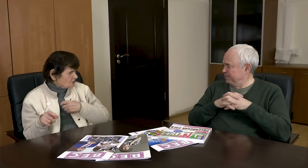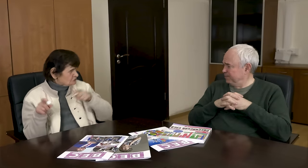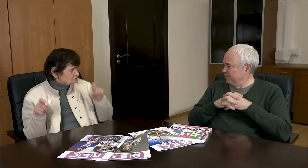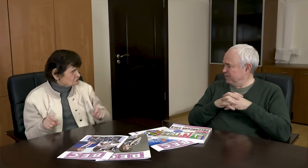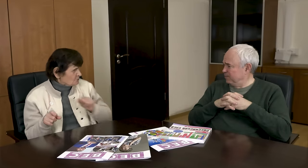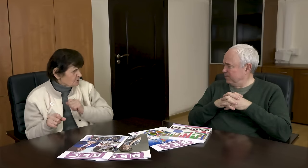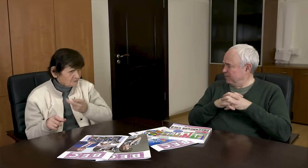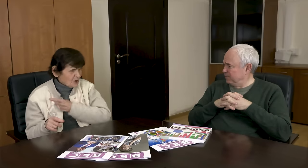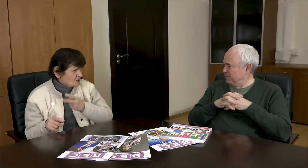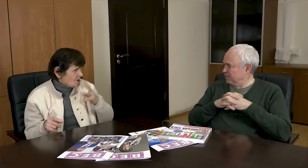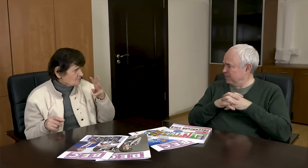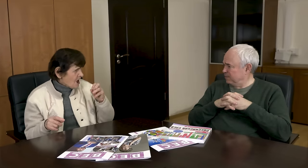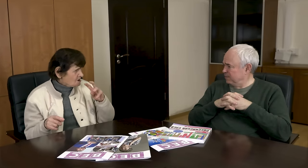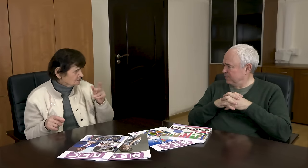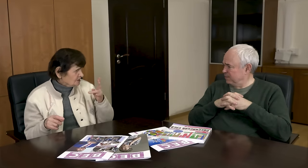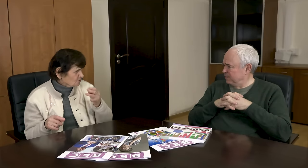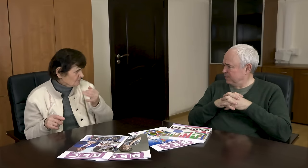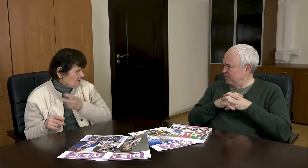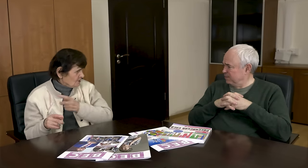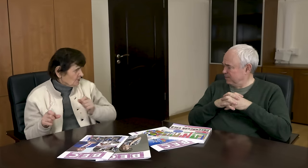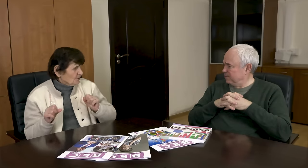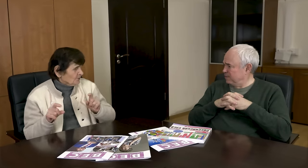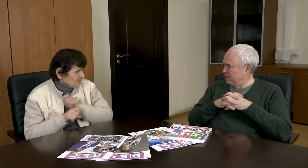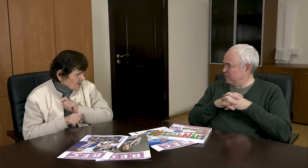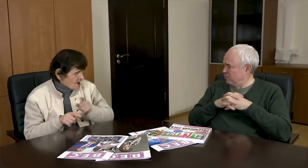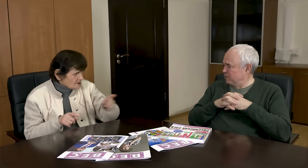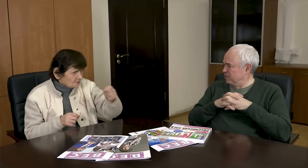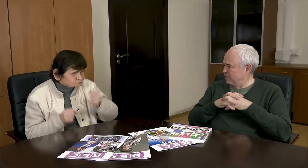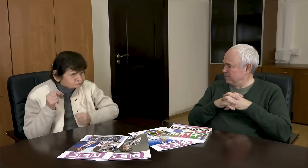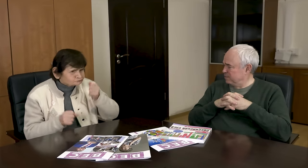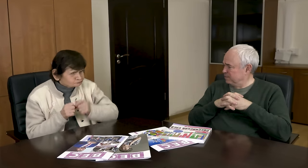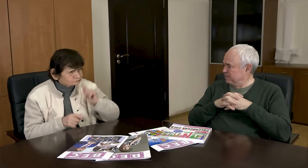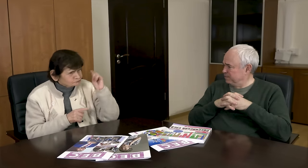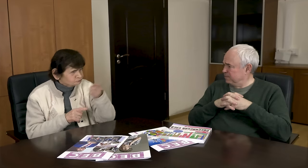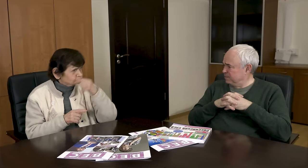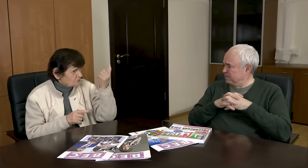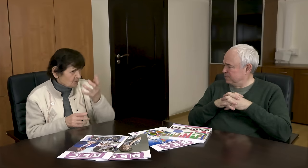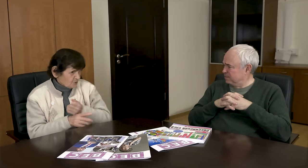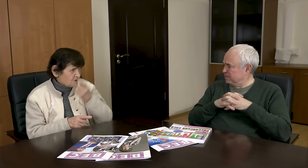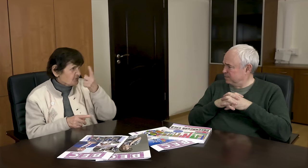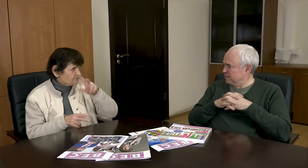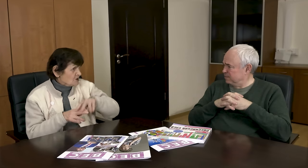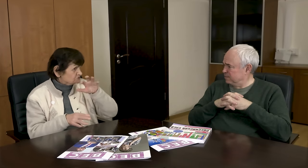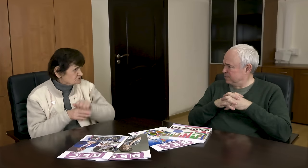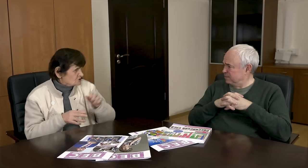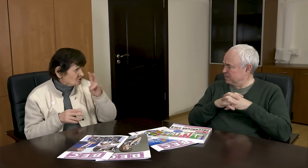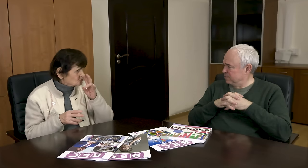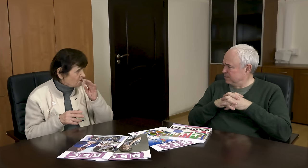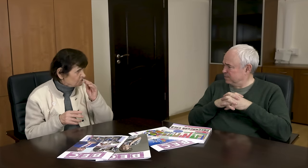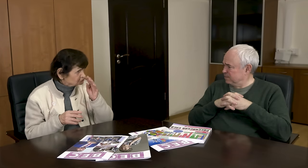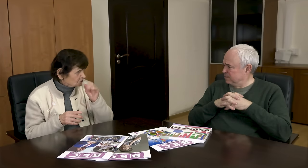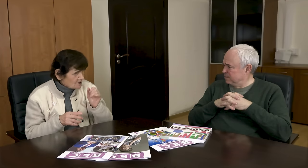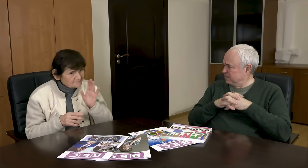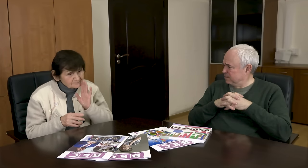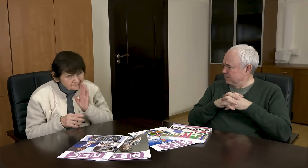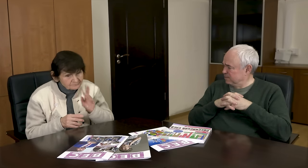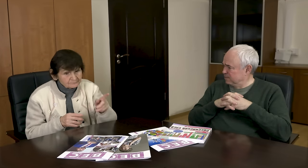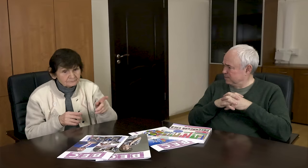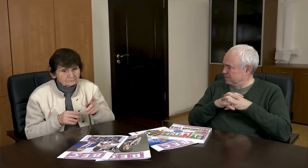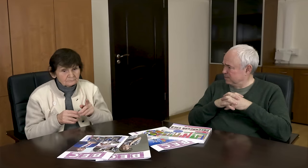Yes, ugh! Melnikova and I sat and relaxed. That skier trained hard and then won first place.